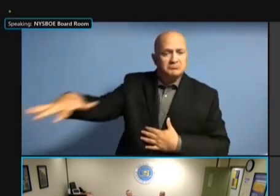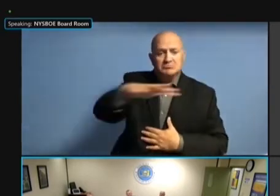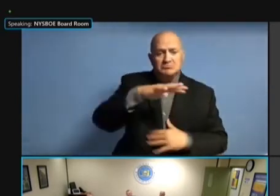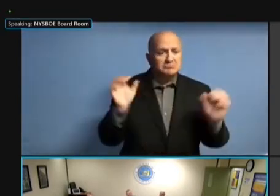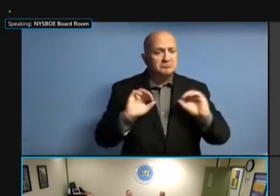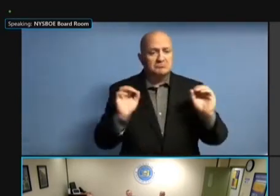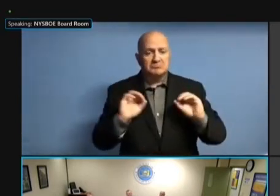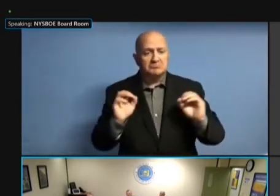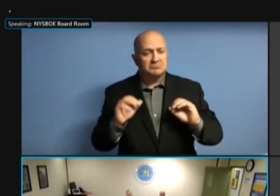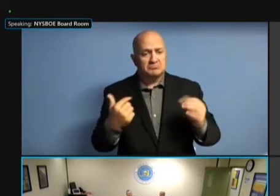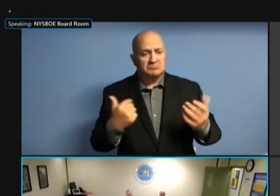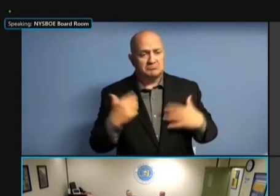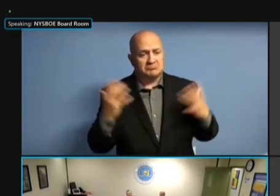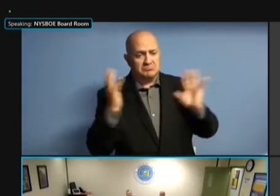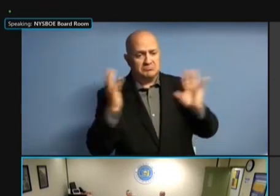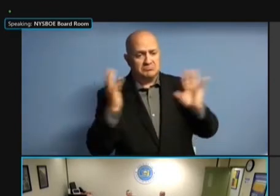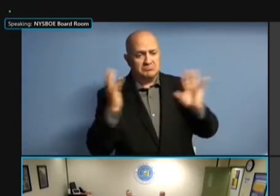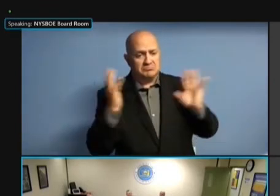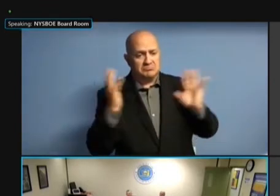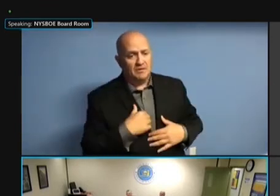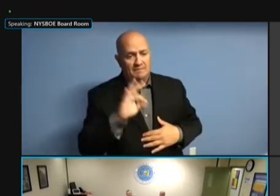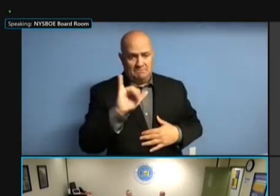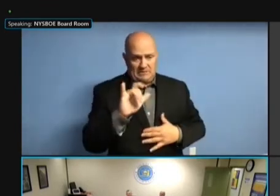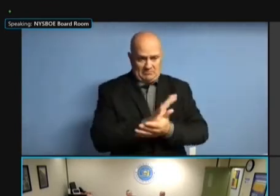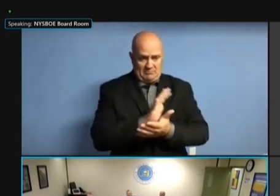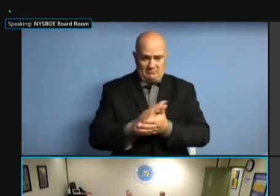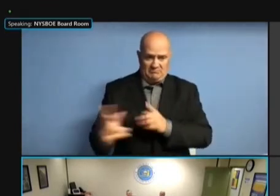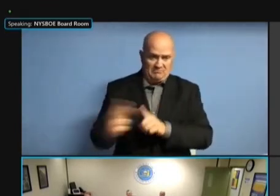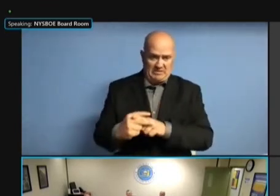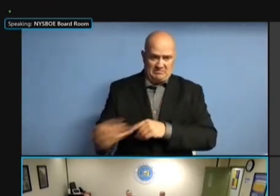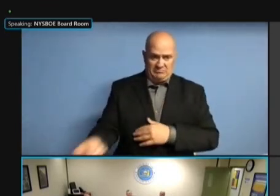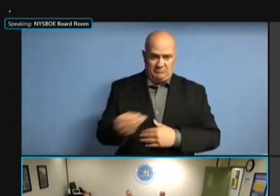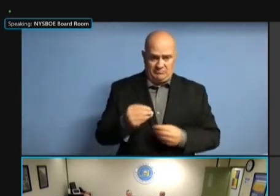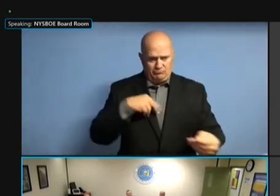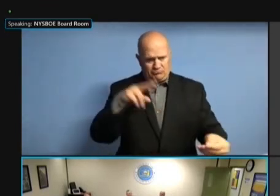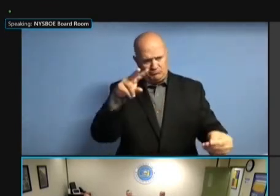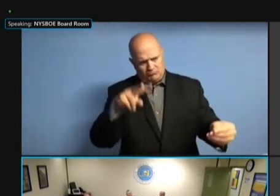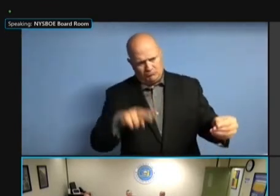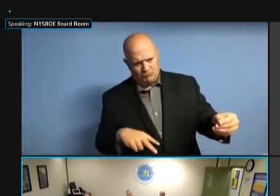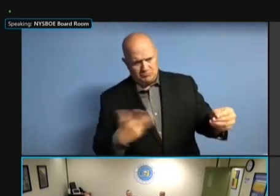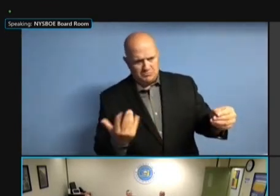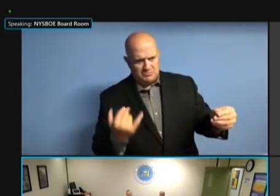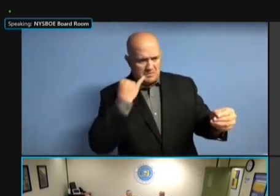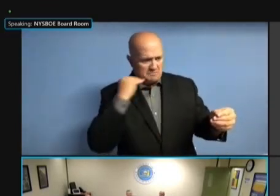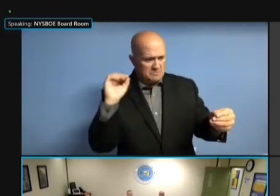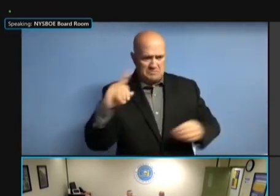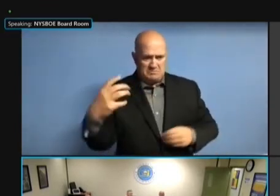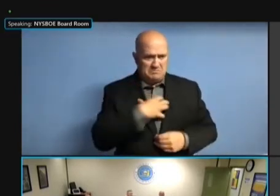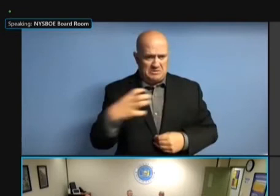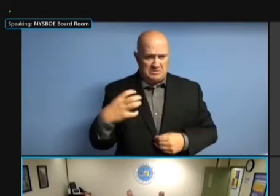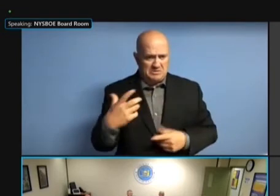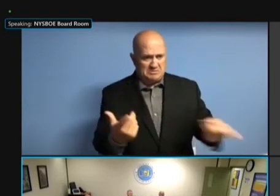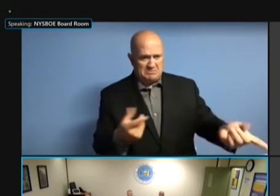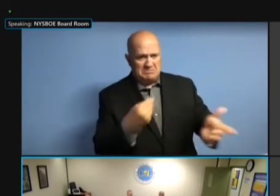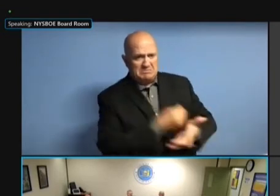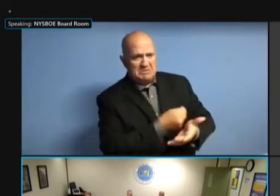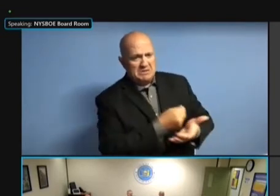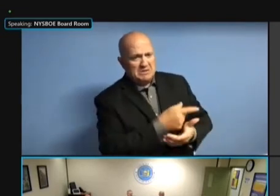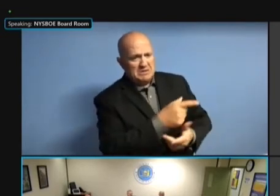IT SAYS UNLAWFULLY USED FUNDS, WE PROBABLY AREN'T GOING TO IT SAYS UNLAWFULLY USED FUNDS, WE PROBABLY AREN'T GOING TO PICK WE PROBABLY AREN'T GOING TO PICK WE PROBABLY AREN'T GOING TO PICK IT WE PROBABLY AREN'T GOING TO PICK IT UP WE PROBABLY AREN'T GOING TO PICK IT UP FOR WE PROBABLY AREN'T GOING TO PICK IT UP FOR A WE PROBABLY AREN'T GOING TO PICK IT UP FOR A RANDOM WE PROBABLY AREN'T GOING TO PICK IT UP FOR A RANDOM REVIEW. IT UP FOR A RANDOM REVIEW. IT UP FOR A RANDOM REVIEW. BUT IT UP FOR A RANDOM REVIEW. BUT IF IT UP FOR A RANDOM REVIEW. BUT IF THERE'S IT UP FOR A RANDOM REVIEW. BUT IF THERE'S A IT UP FOR A RANDOM REVIEW. BUT IF THERE'S A COMPLAINT IT UP FOR A RANDOM REVIEW. BUT IF THERE'S A COMPLAINT OR BUT IF THERE'S A COMPLAINT OR BUT IF THERE'S A COMPLAINT OR SOMETHING BUT IF THERE'S A COMPLAINT OR SOMETHING LIKE BUT IF THERE'S A COMPLAINT OR SOMETHING LIKE THAT BUT IF THERE'S A COMPLAINT OR SOMETHING LIKE THAT -- SOMETHING LIKE THAT -- SOMETHING LIKE THAT -- >> SOMETHING LIKE THAT -- >> I SOMETHING LIKE THAT -- >> I IMAGINE SOMETHING LIKE THAT -- >> I IMAGINE THERE'S SOMETHING LIKE THAT -- >> I IMAGINE THERE'S MORE SOMETHING LIKE THAT -- >> I IMAGINE THERE'S MORE TO SOMETHING LIKE THAT -- >> I IMAGINE THERE'S MORE TO IT. I IMAGINE THERE'S MORE TO IT. I IMAGINE THERE'S MORE TO IT. >> I IMAGINE THERE'S MORE TO IT. >> I